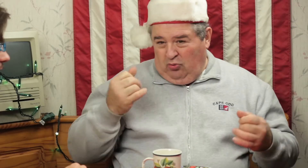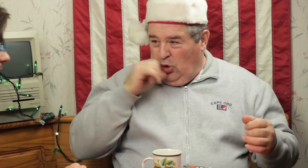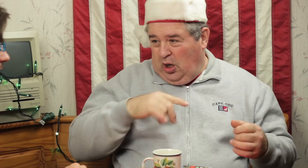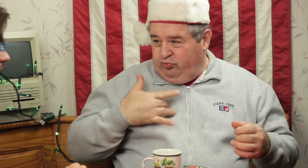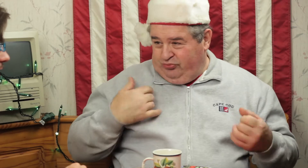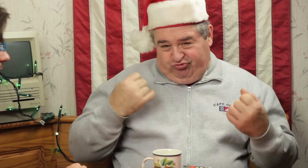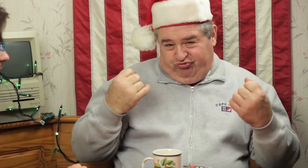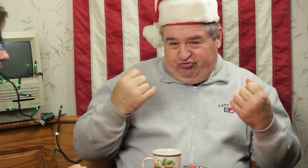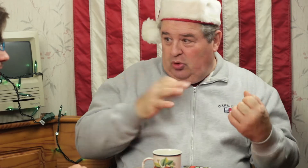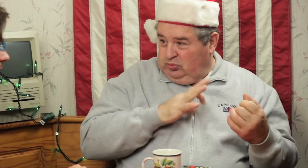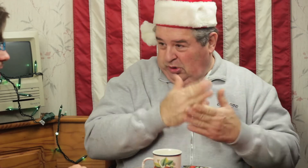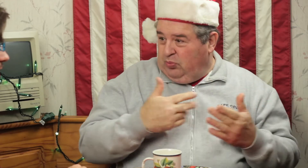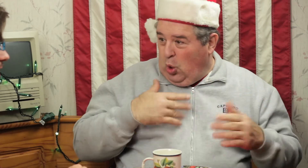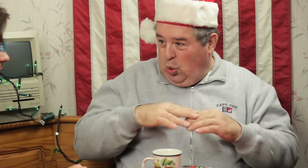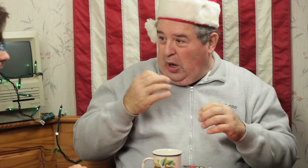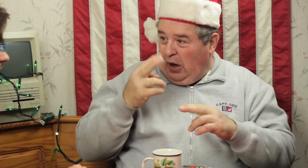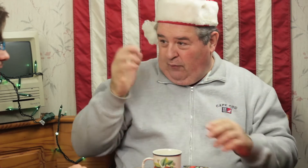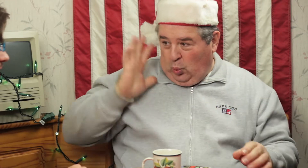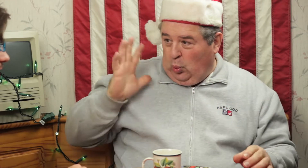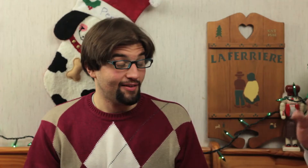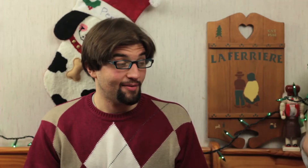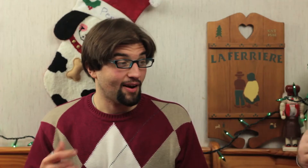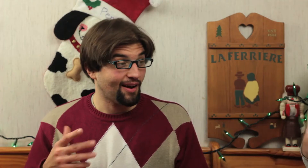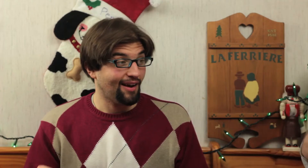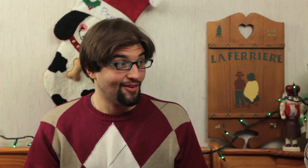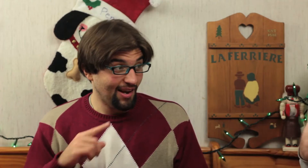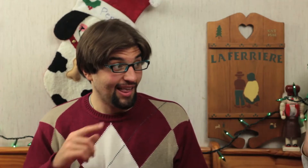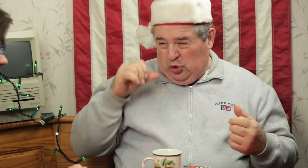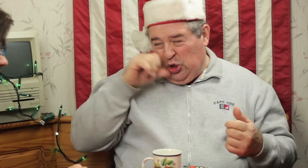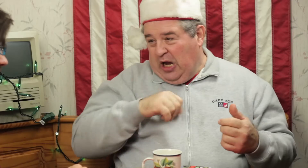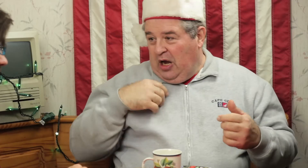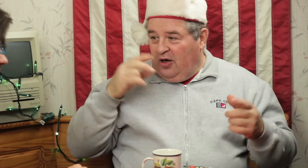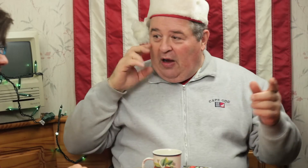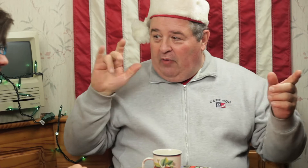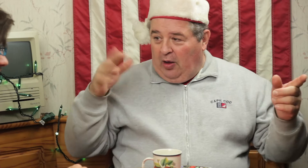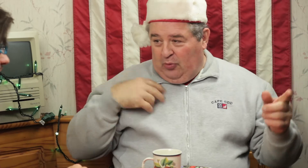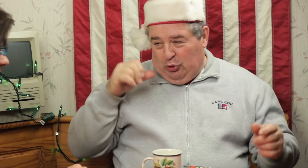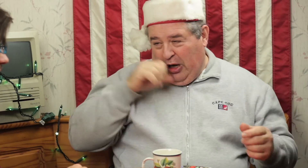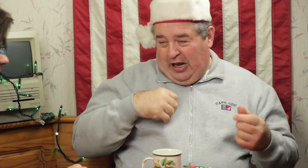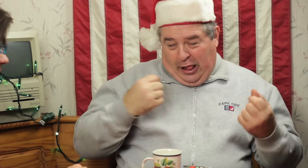Once, a long time ago I drove drunk, the policed stopped me on New Years Eve. My god. Really? I was drunk from the Deaf club.